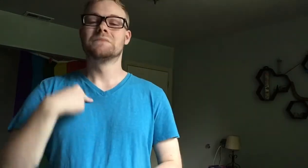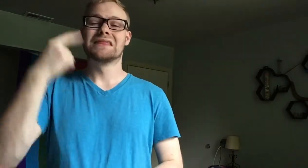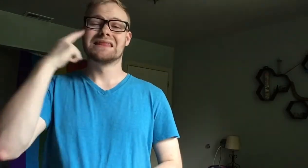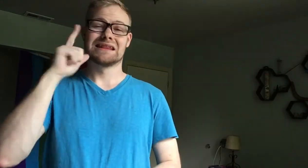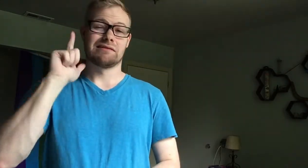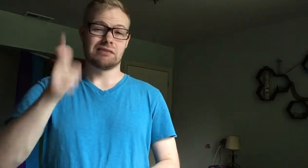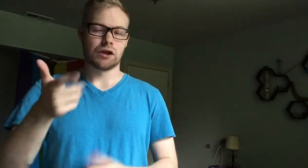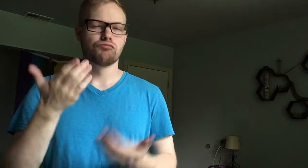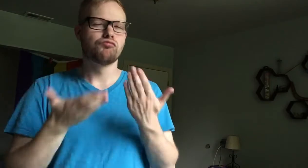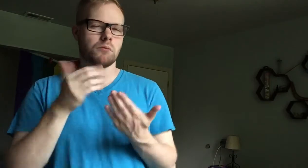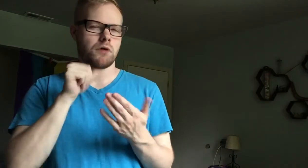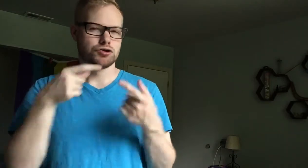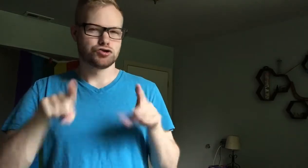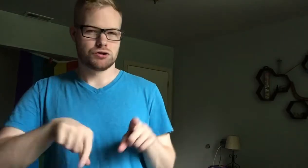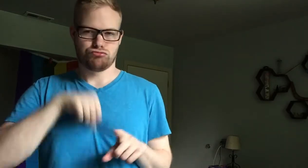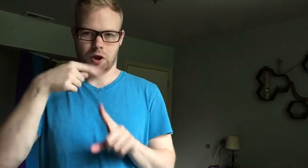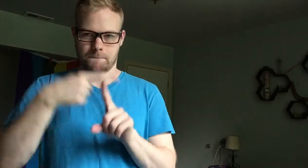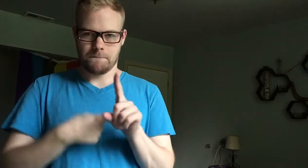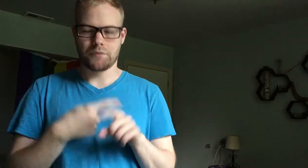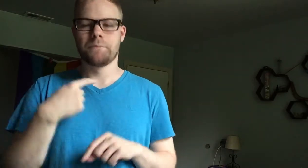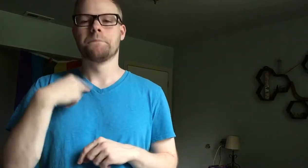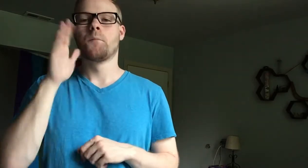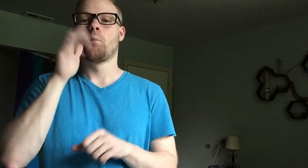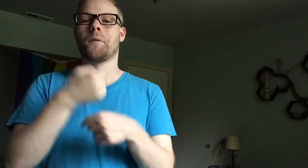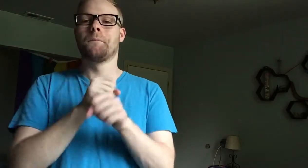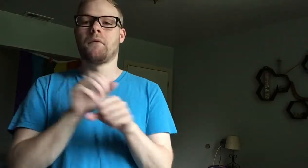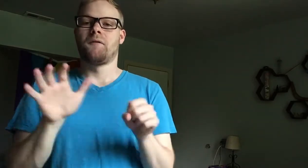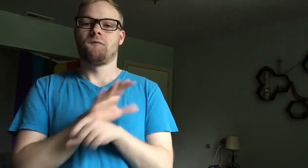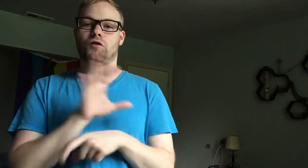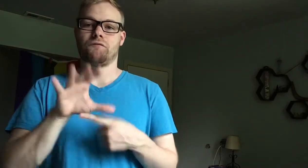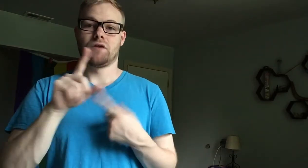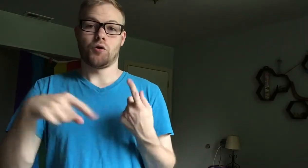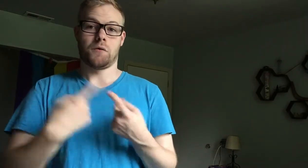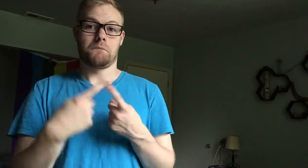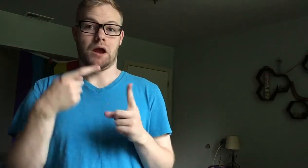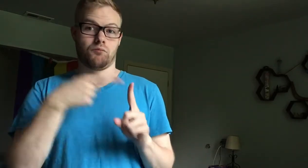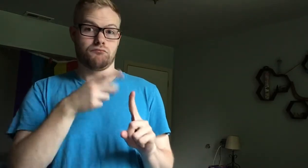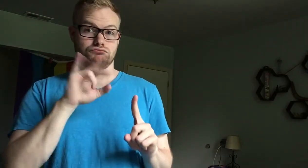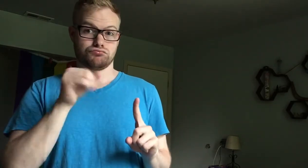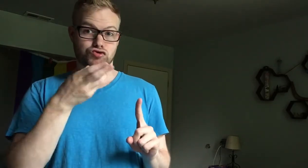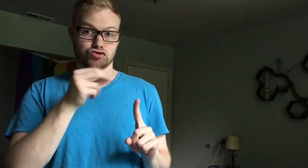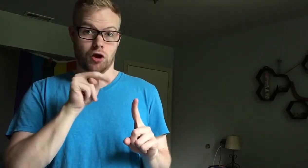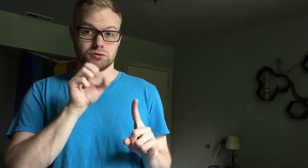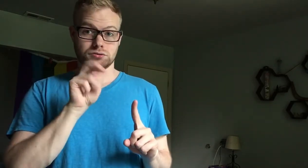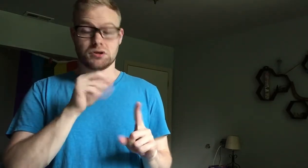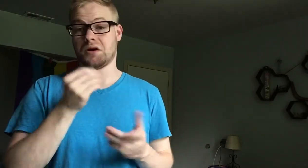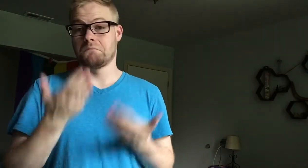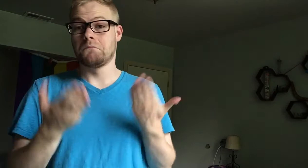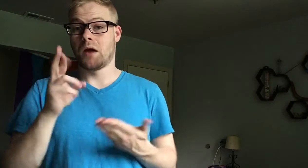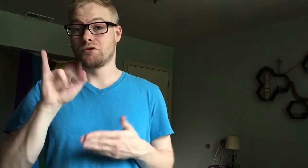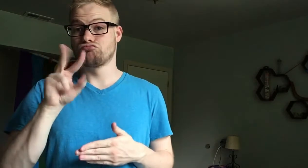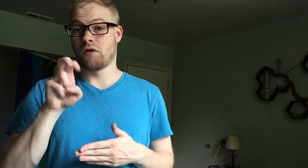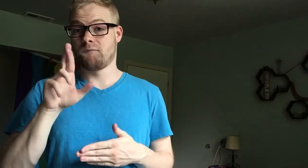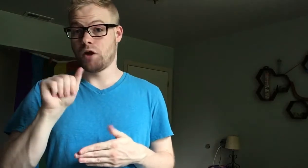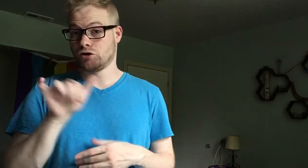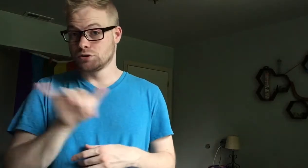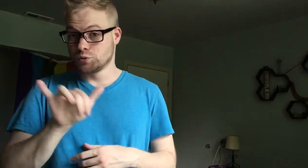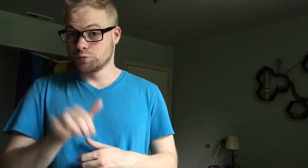I think at a later date (probably not during Pride month), I will make a full video about Johnson and maybe Rivera too.